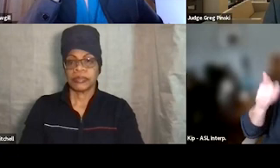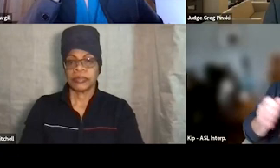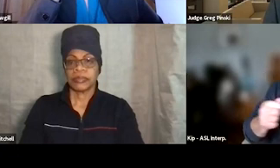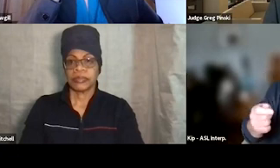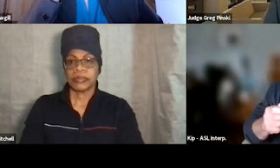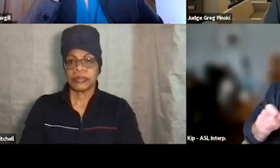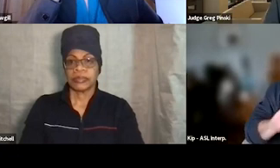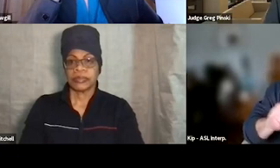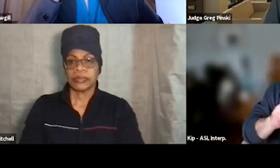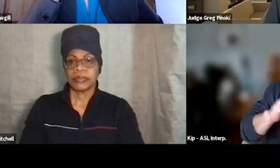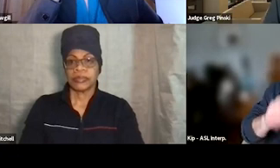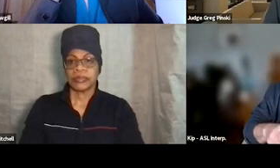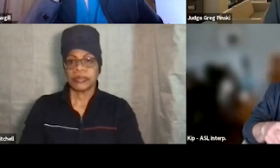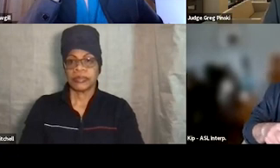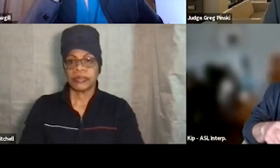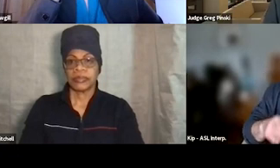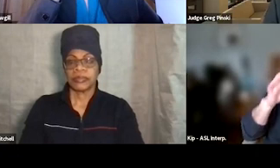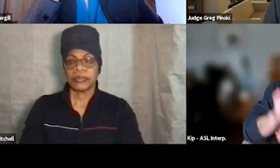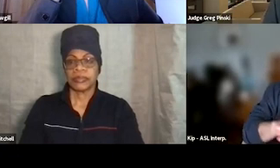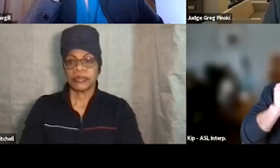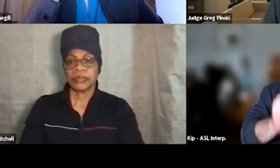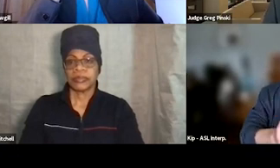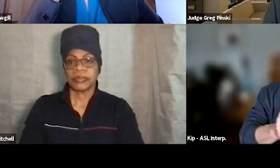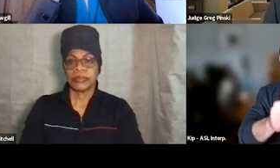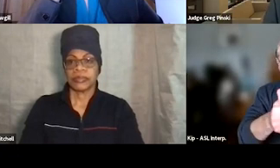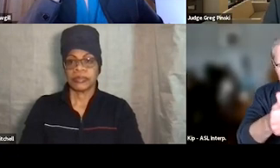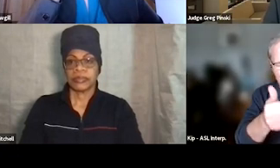they'll least believe that the process itself is fair.